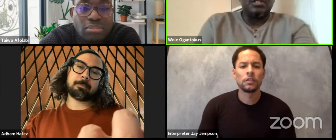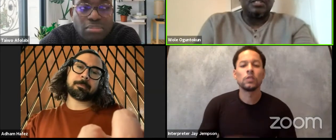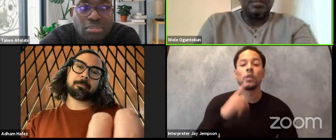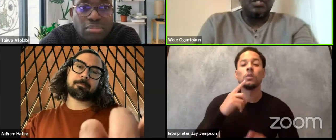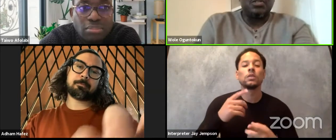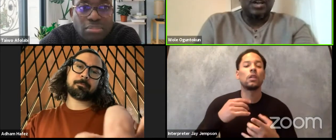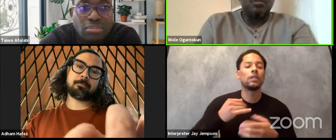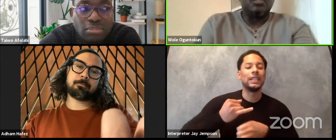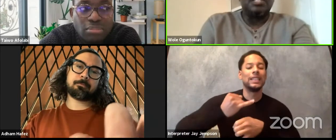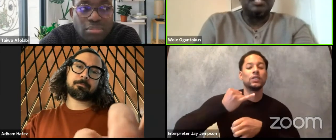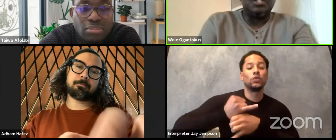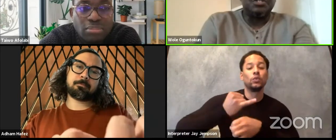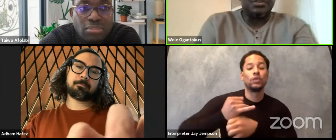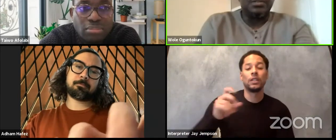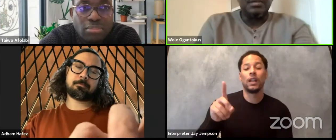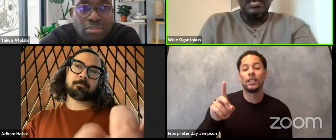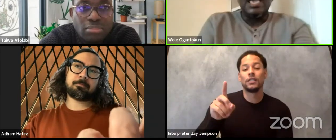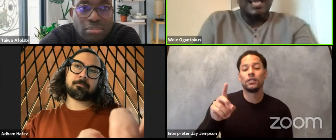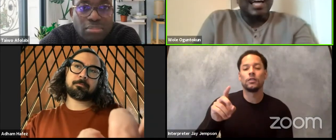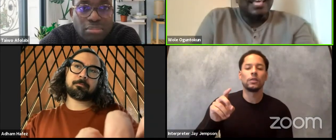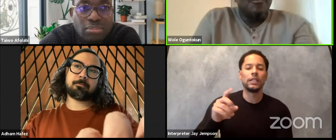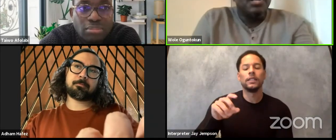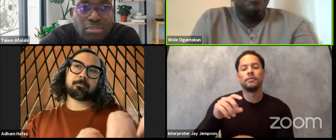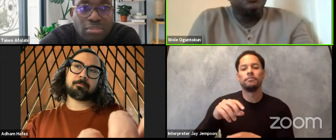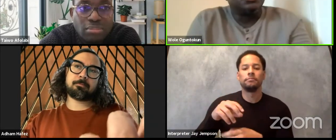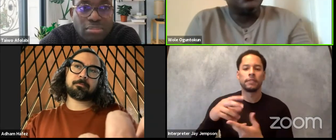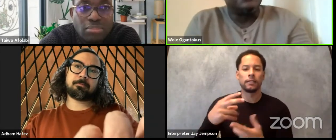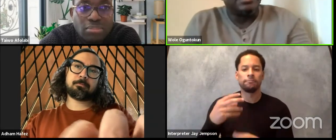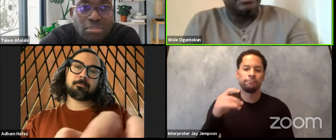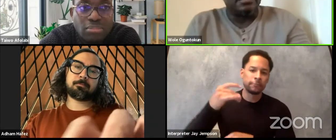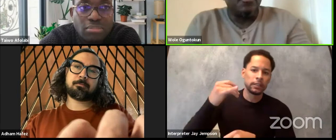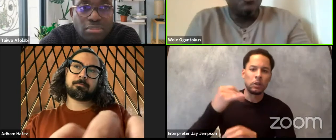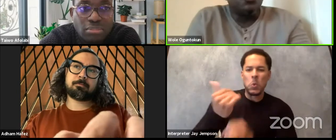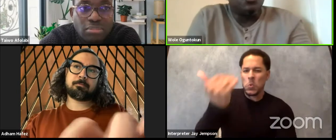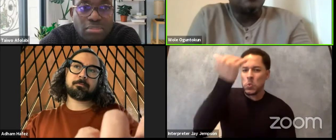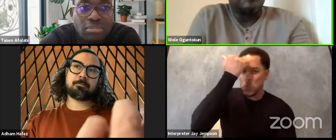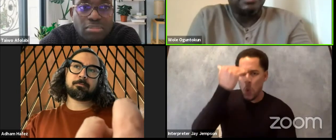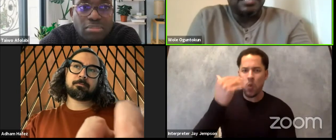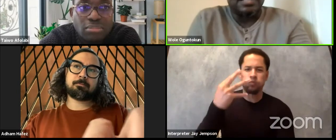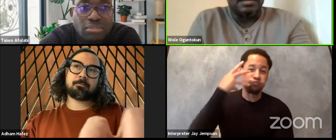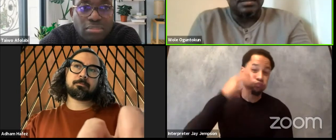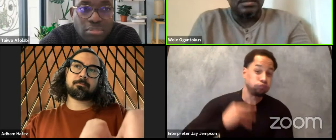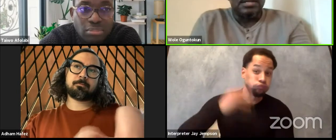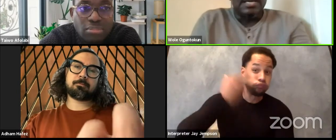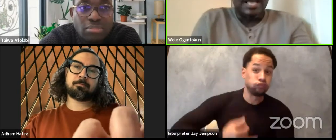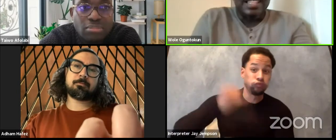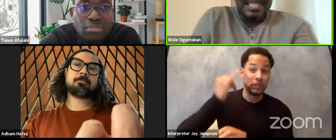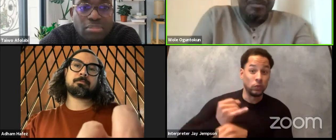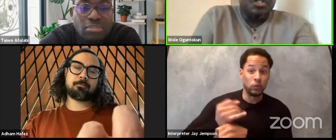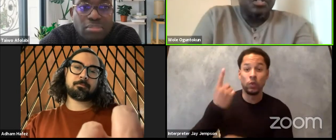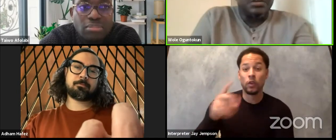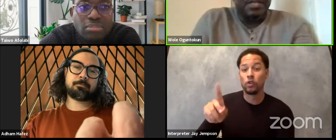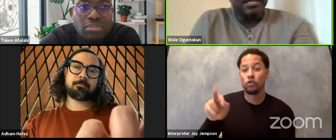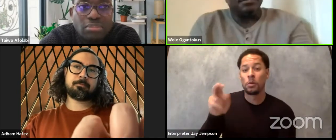or the dramaturge that comes with the institution, can there really be such a thing even of others practice it, can there be such a thing?